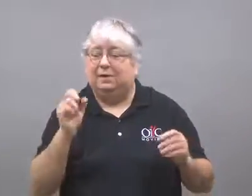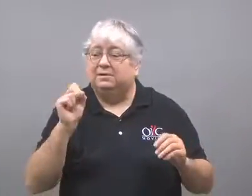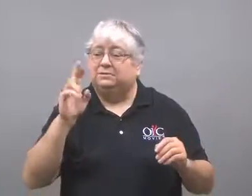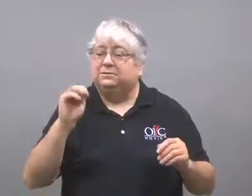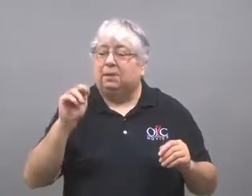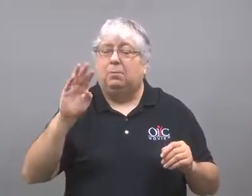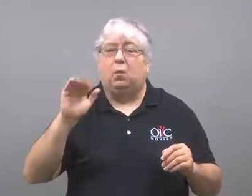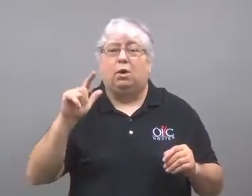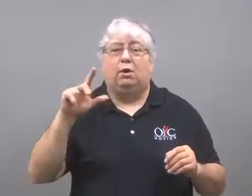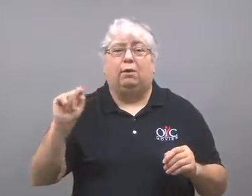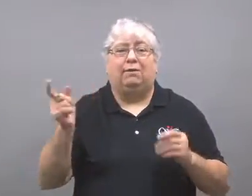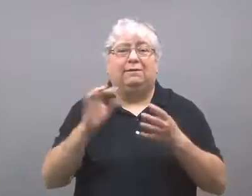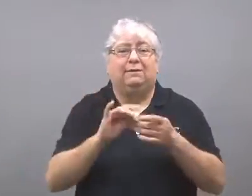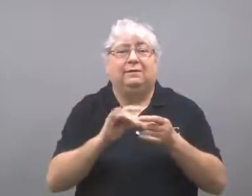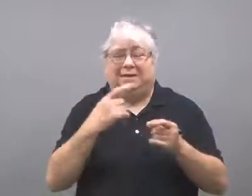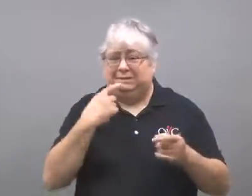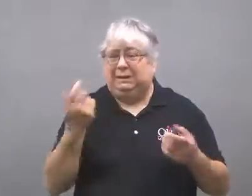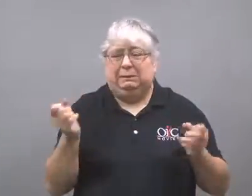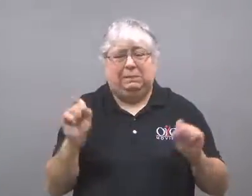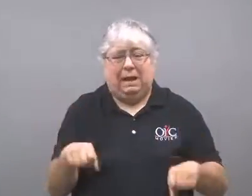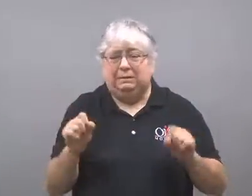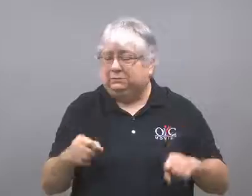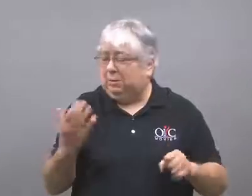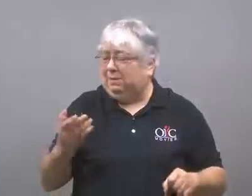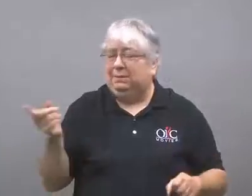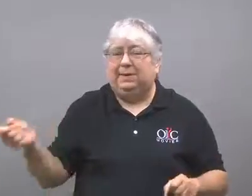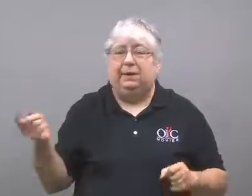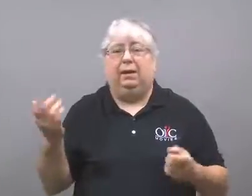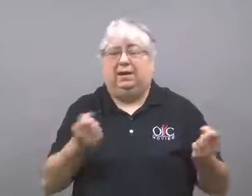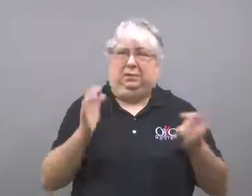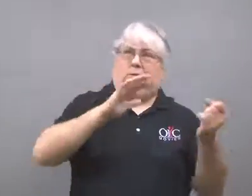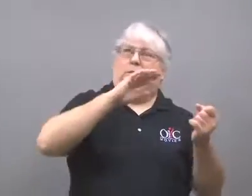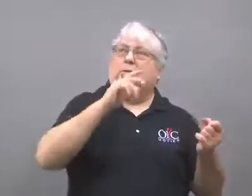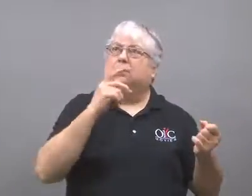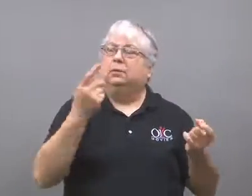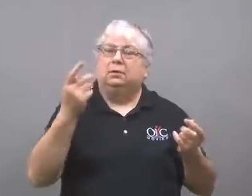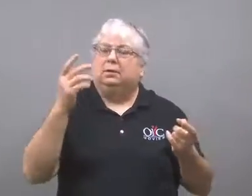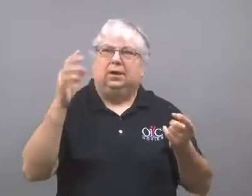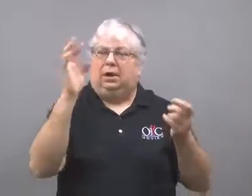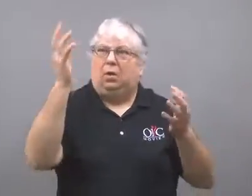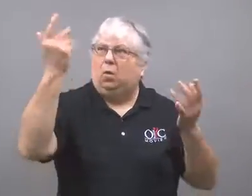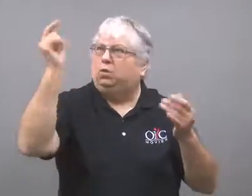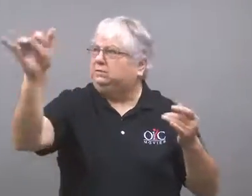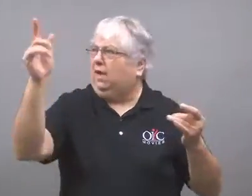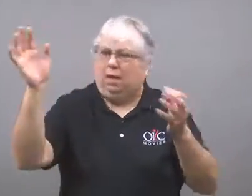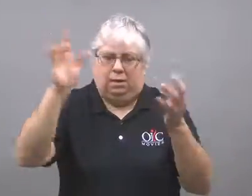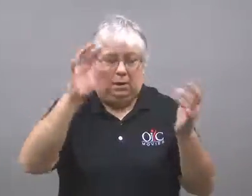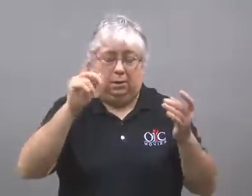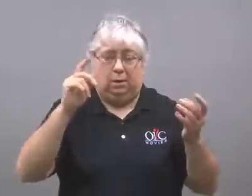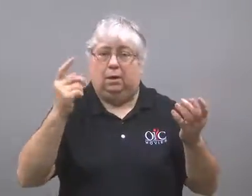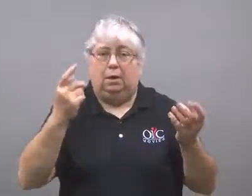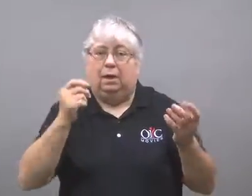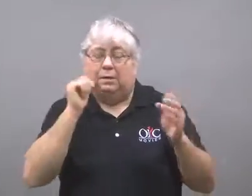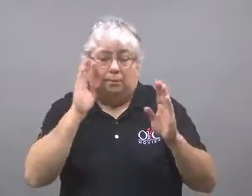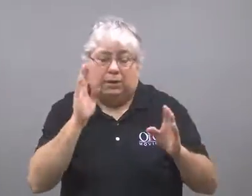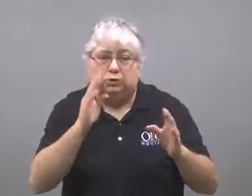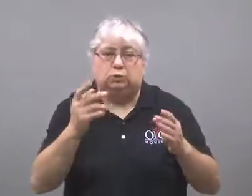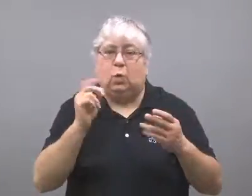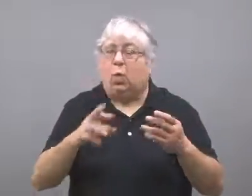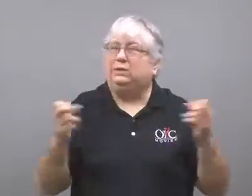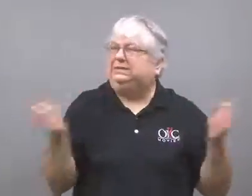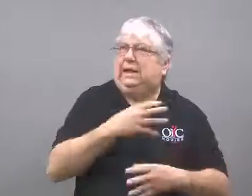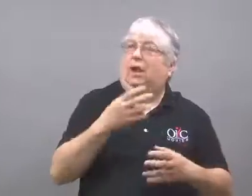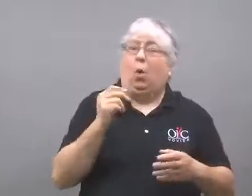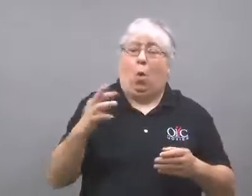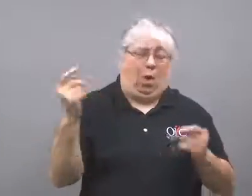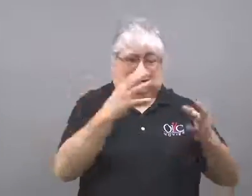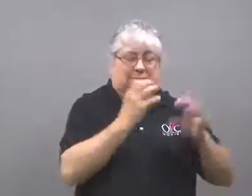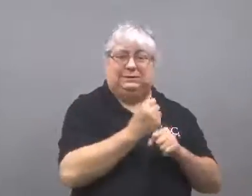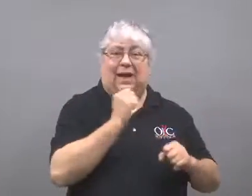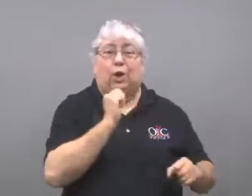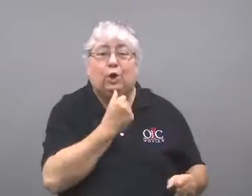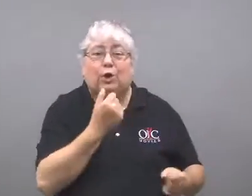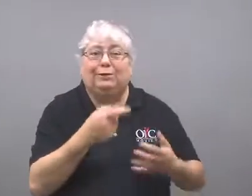Sumwalt said it's possible it distracted the engineer, scared him, or injured him